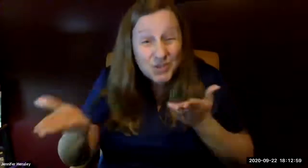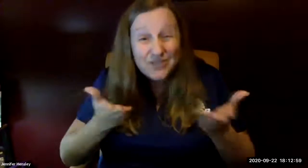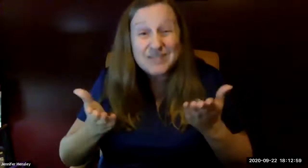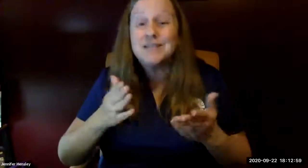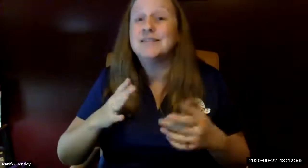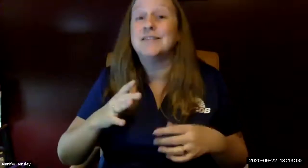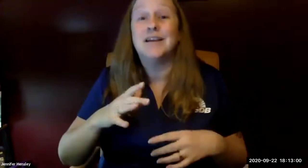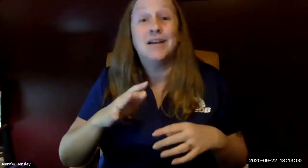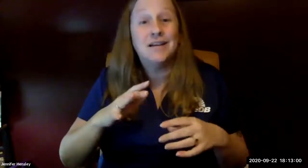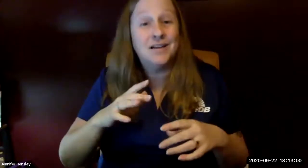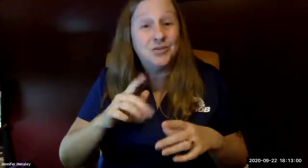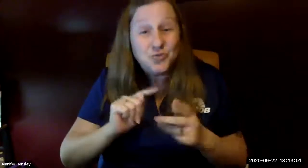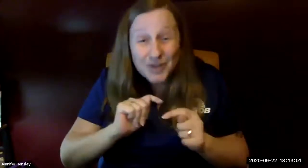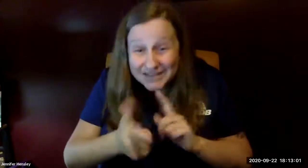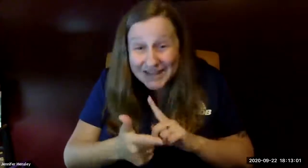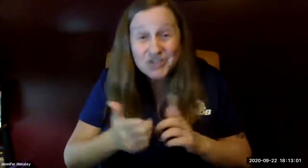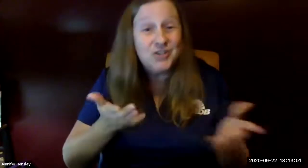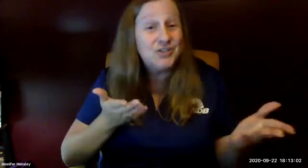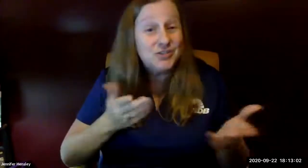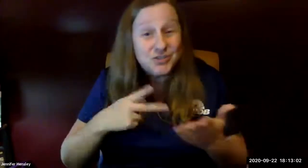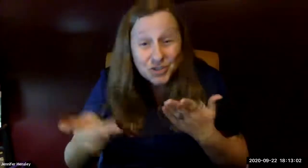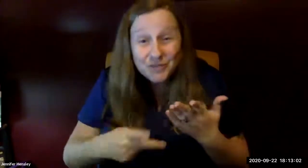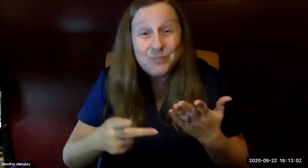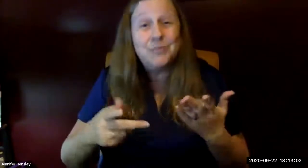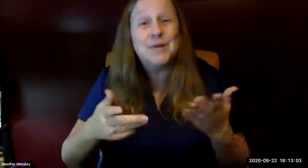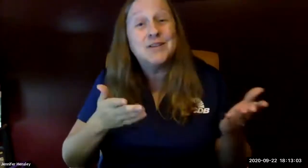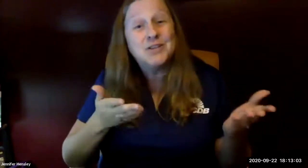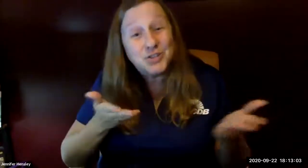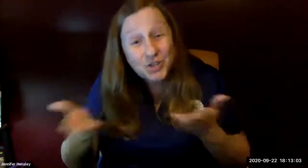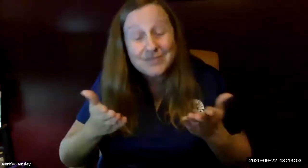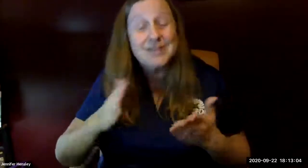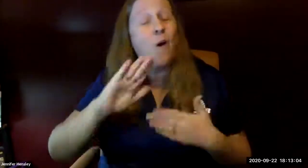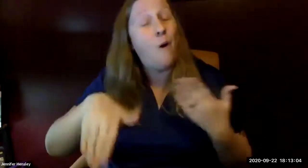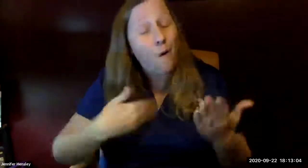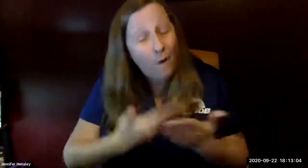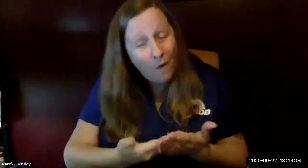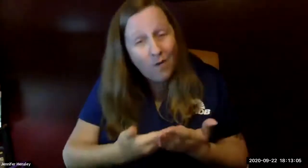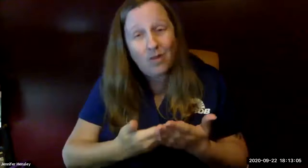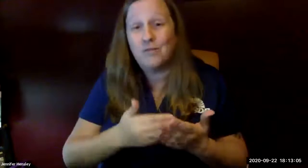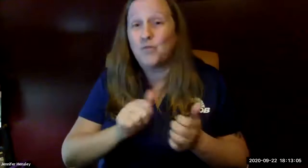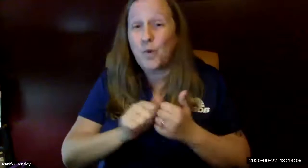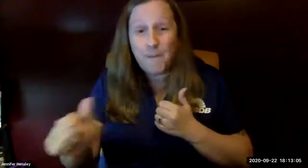our interpreting services